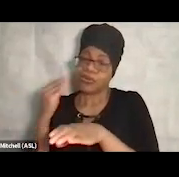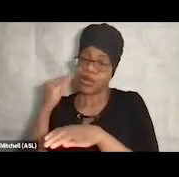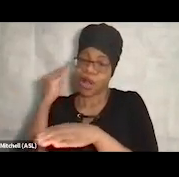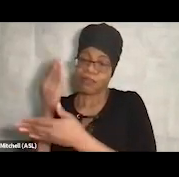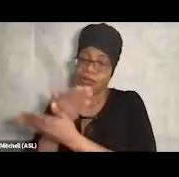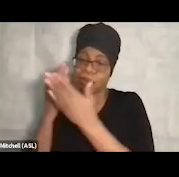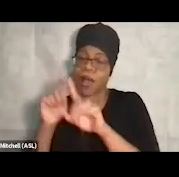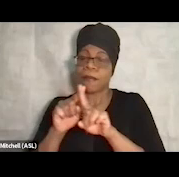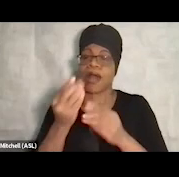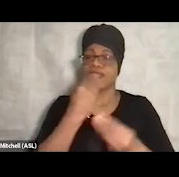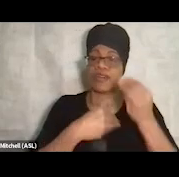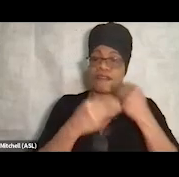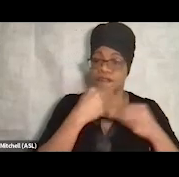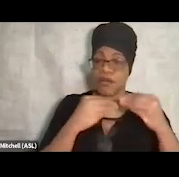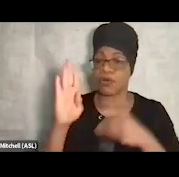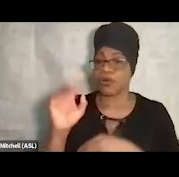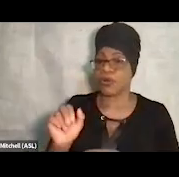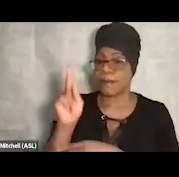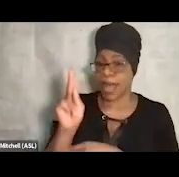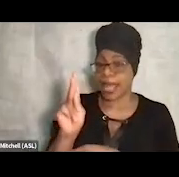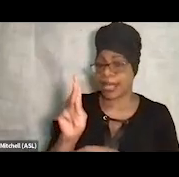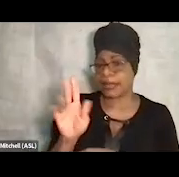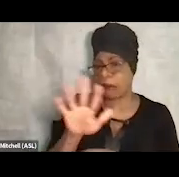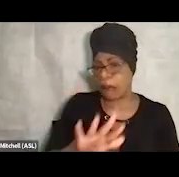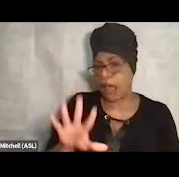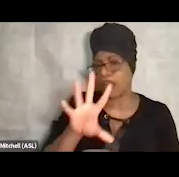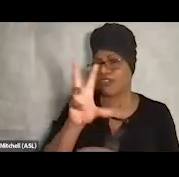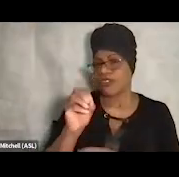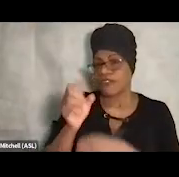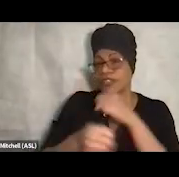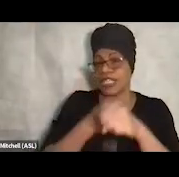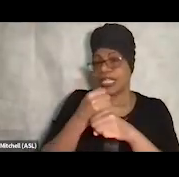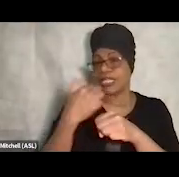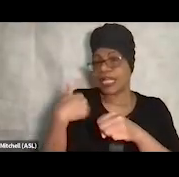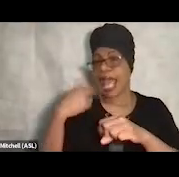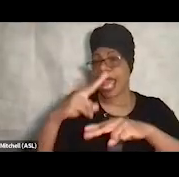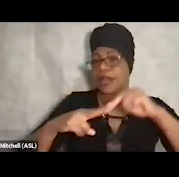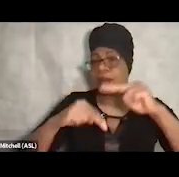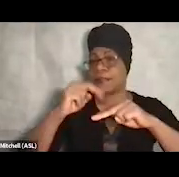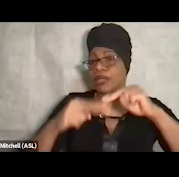It's been around for about 50 years, and they had this building that they were running as a shelter and closed it.